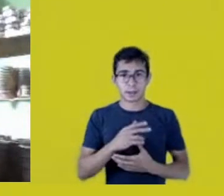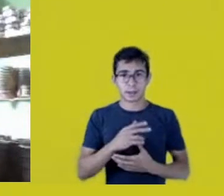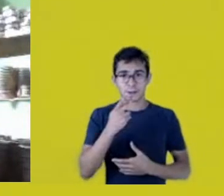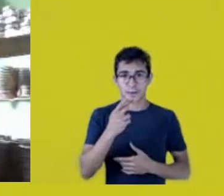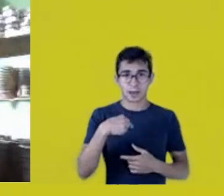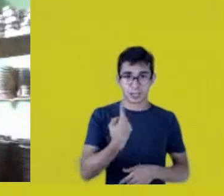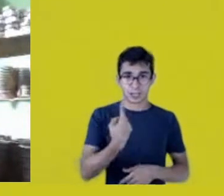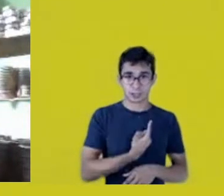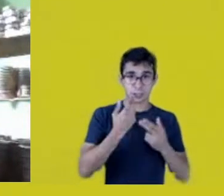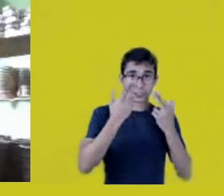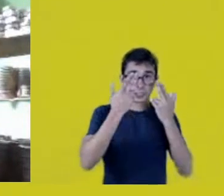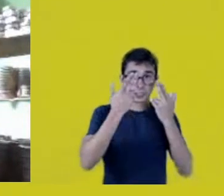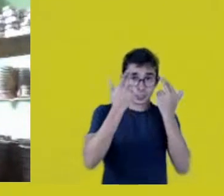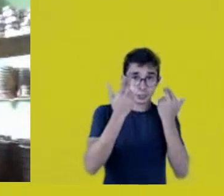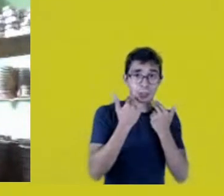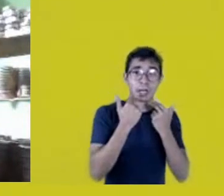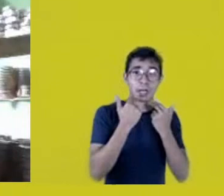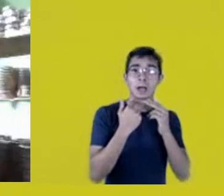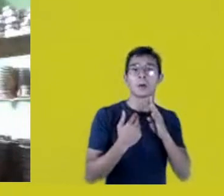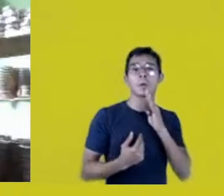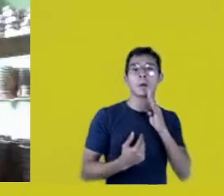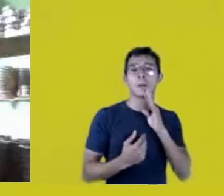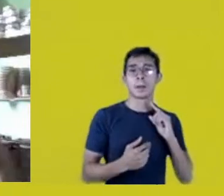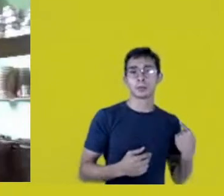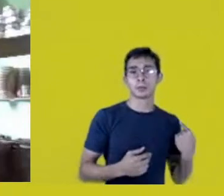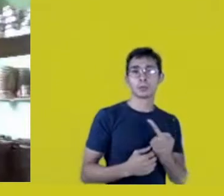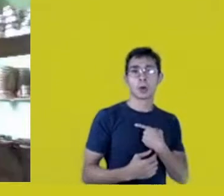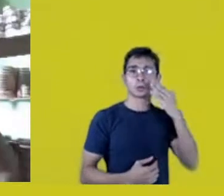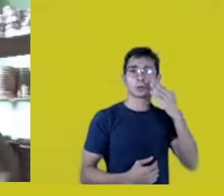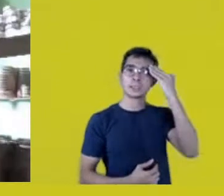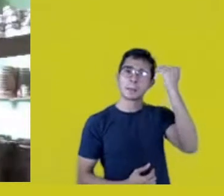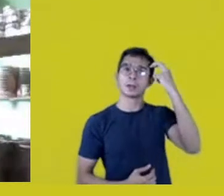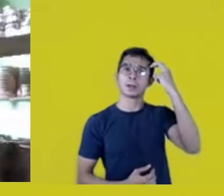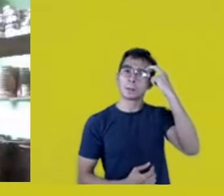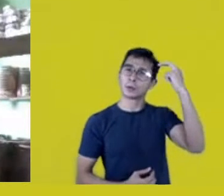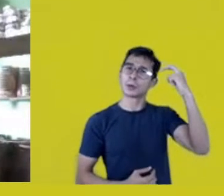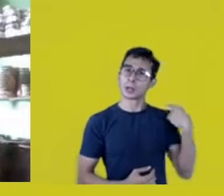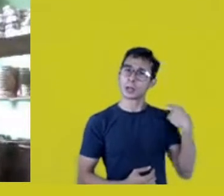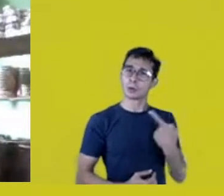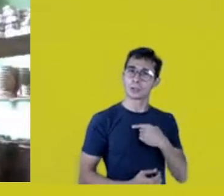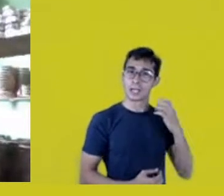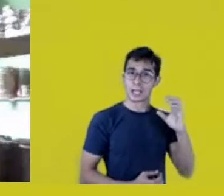we are still following the path of saying, “Our knowledge is science,